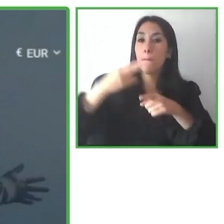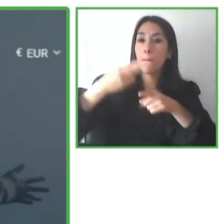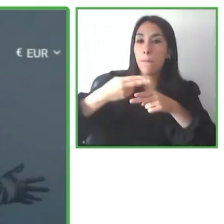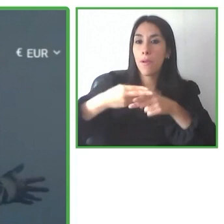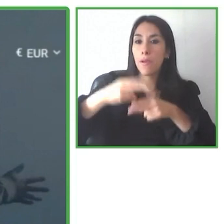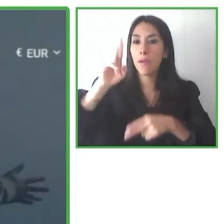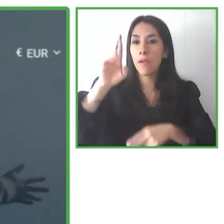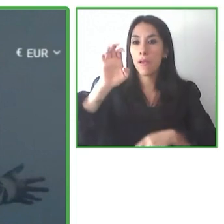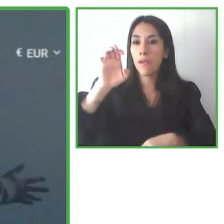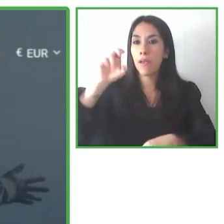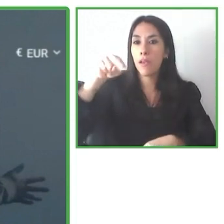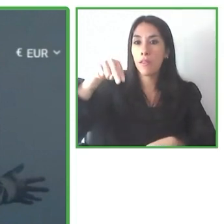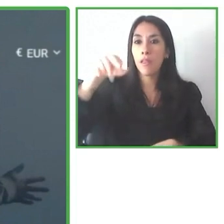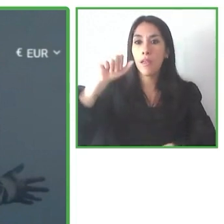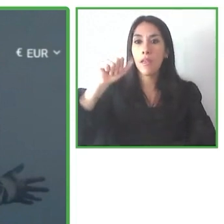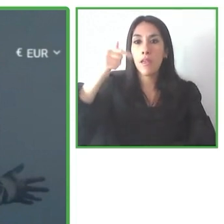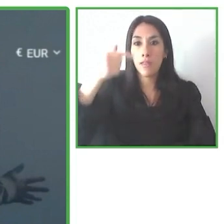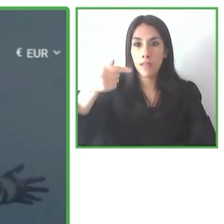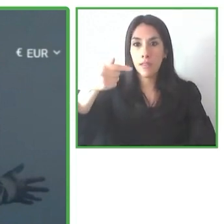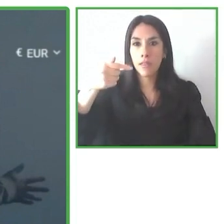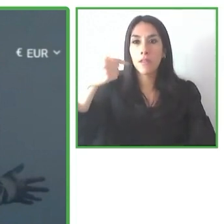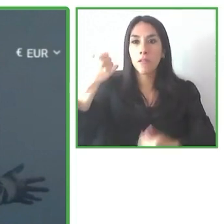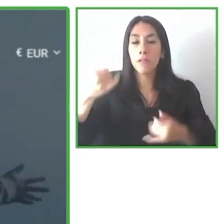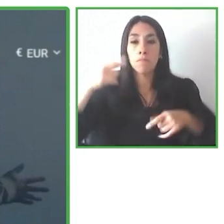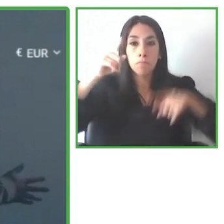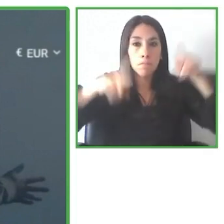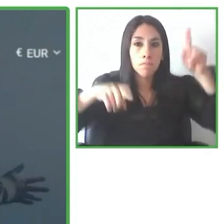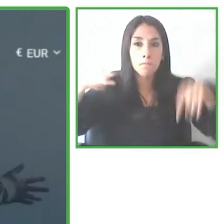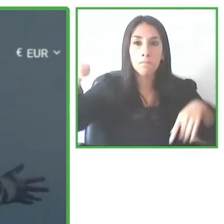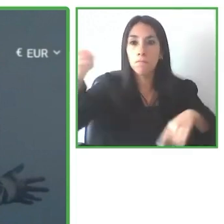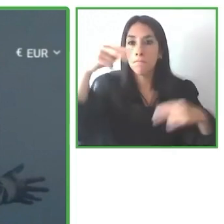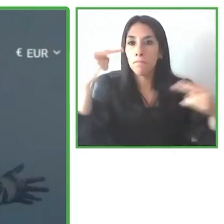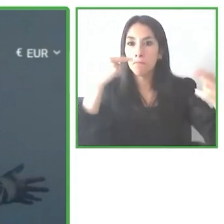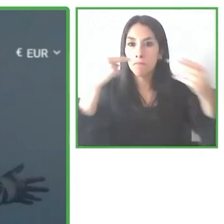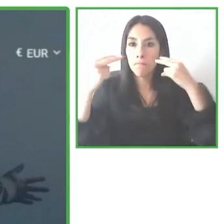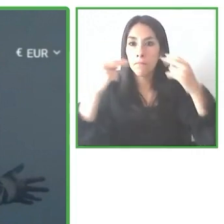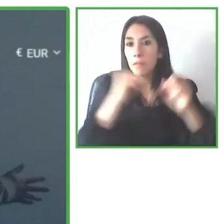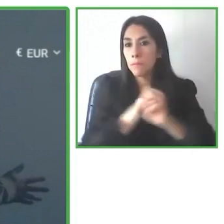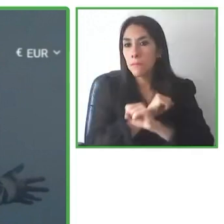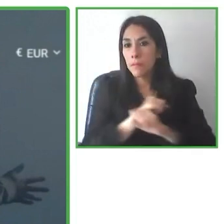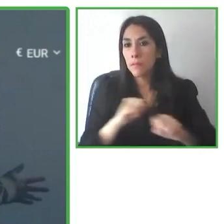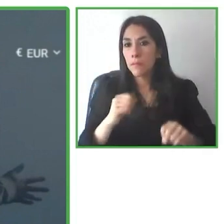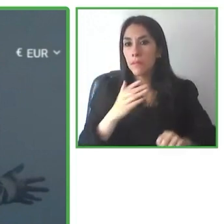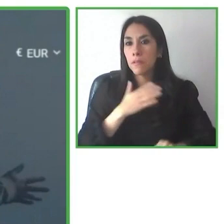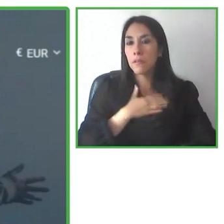The blond hair, blue eyes there and a blue hoody.